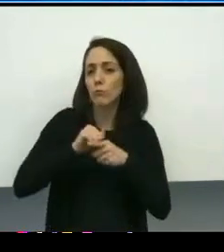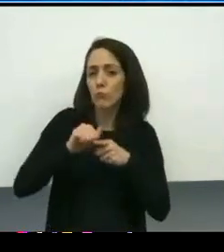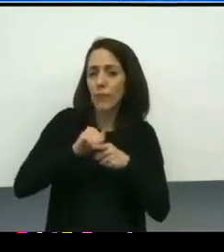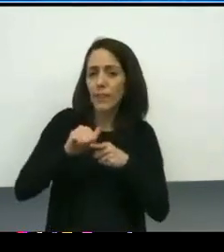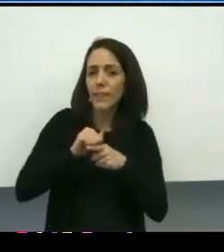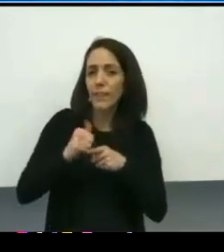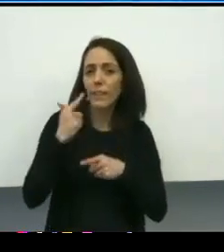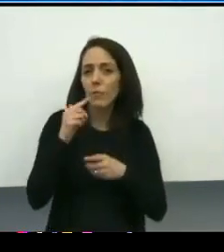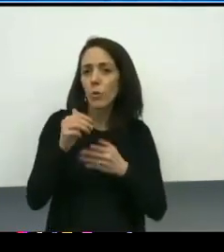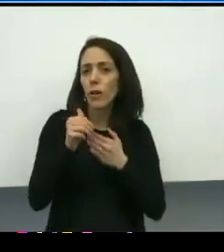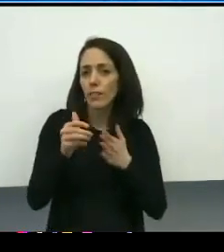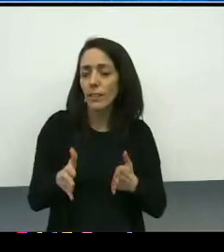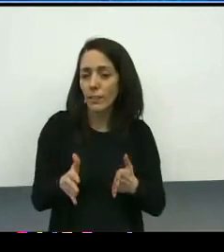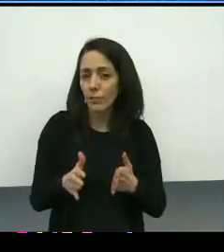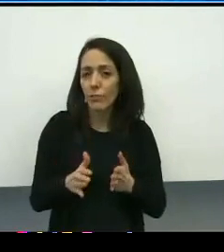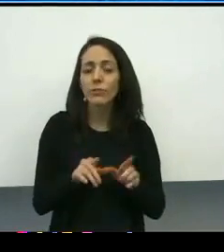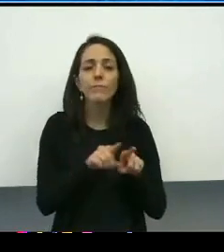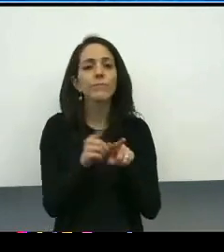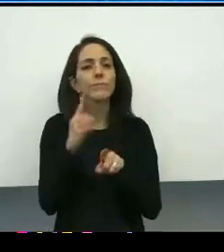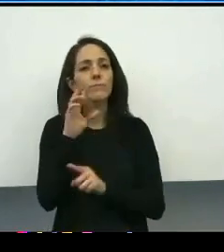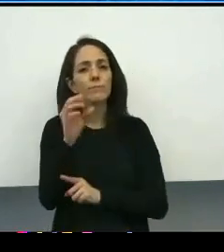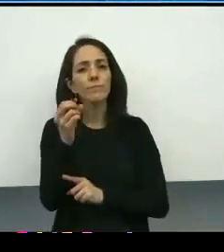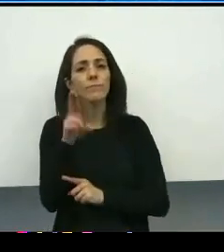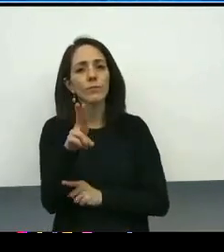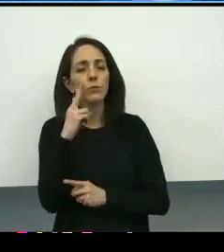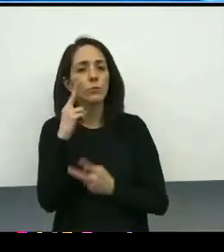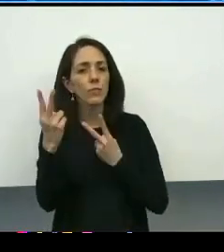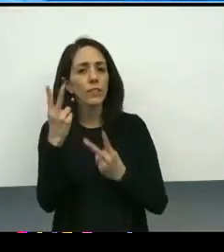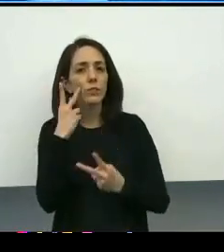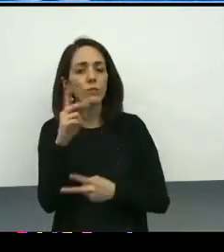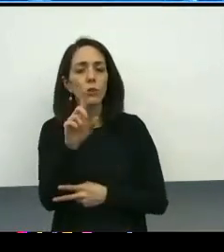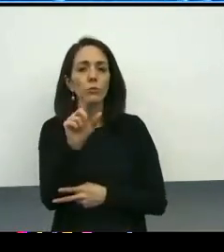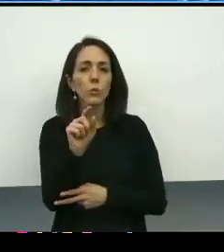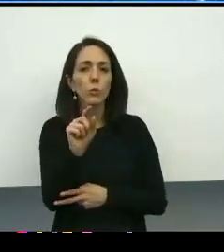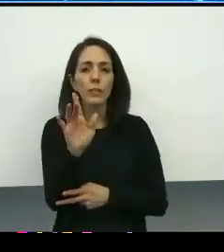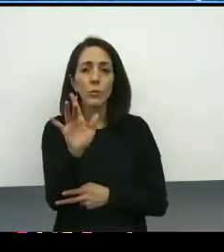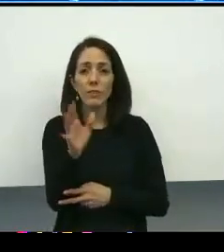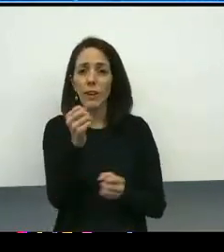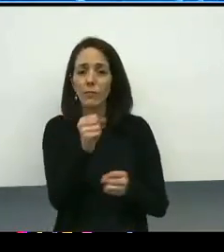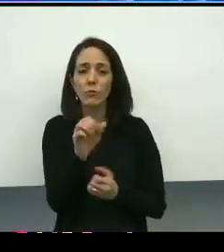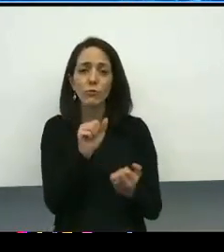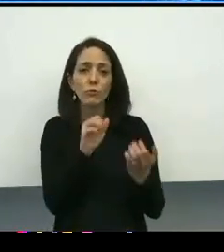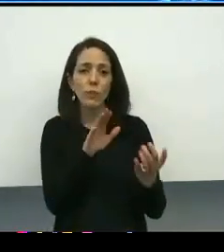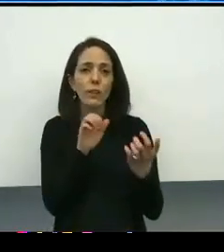And then the OHSU vision 2025 strategy, which equally there was some points of convergence